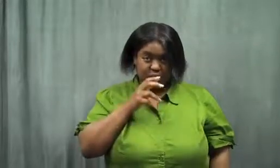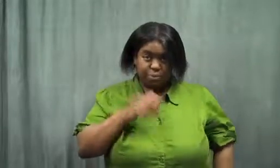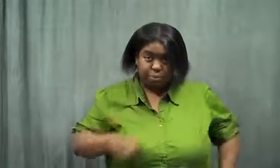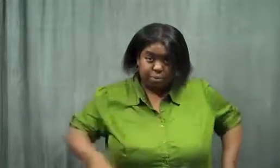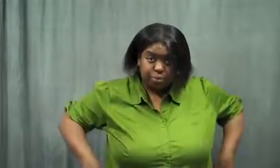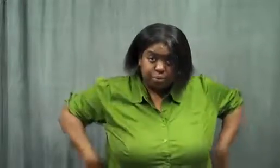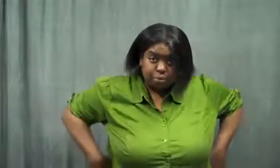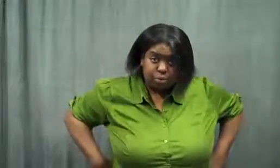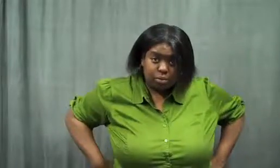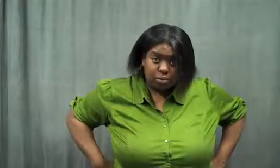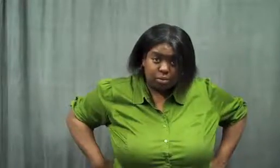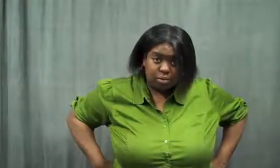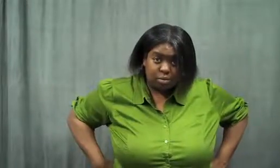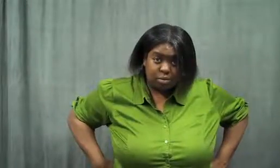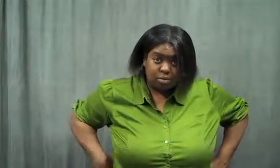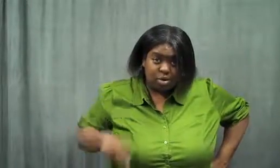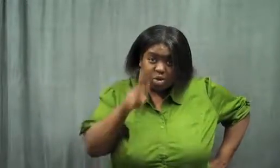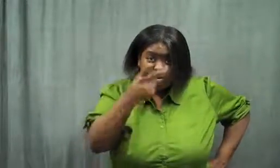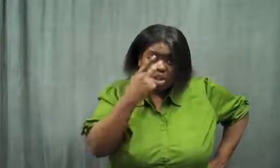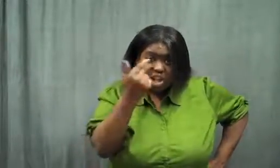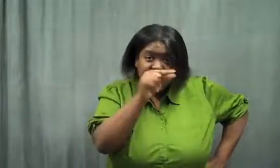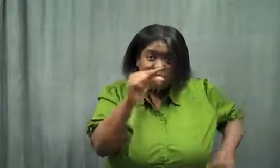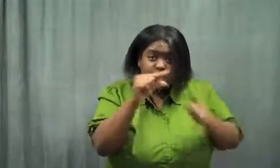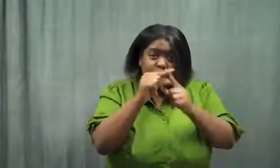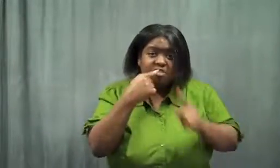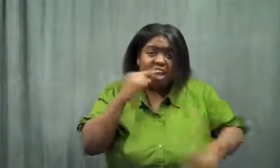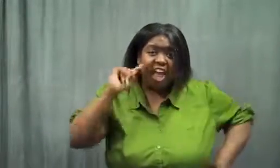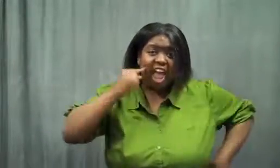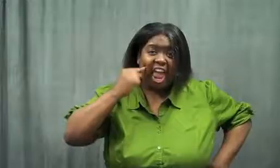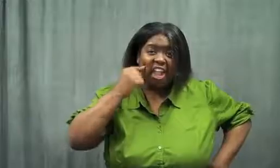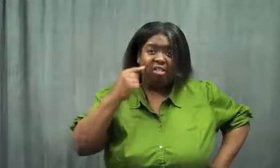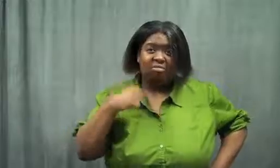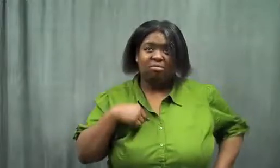She said, "You see anything that says candy?"